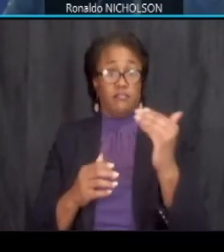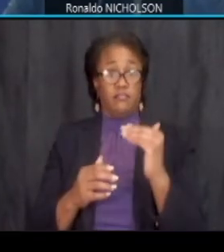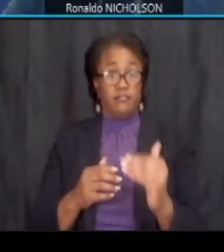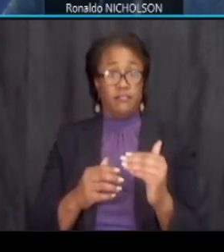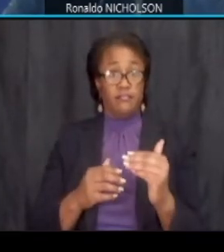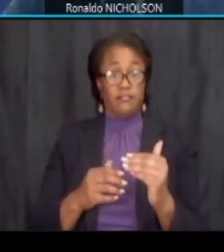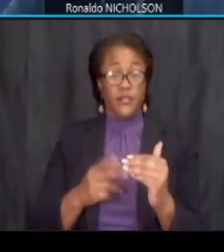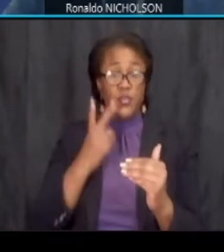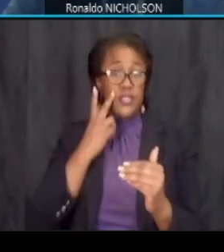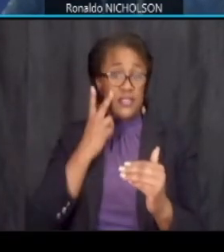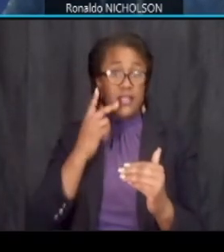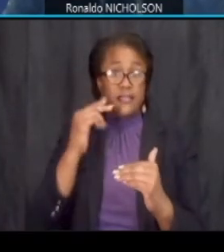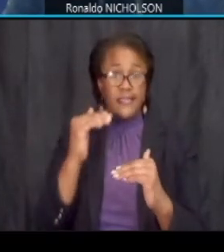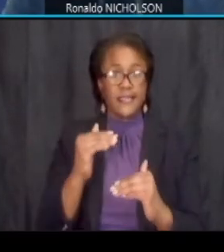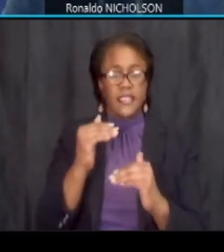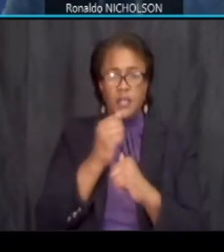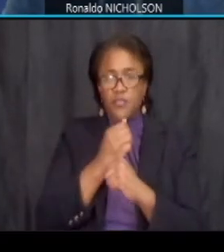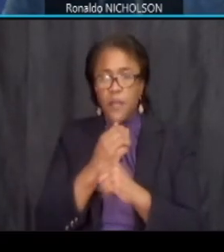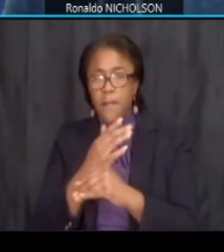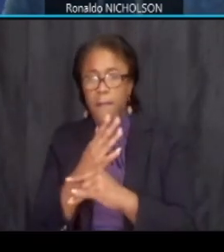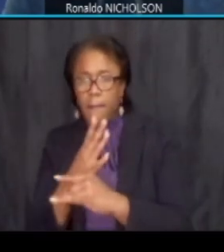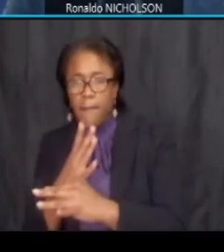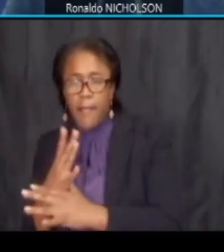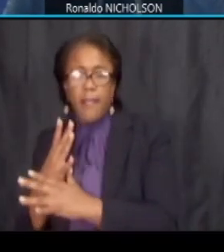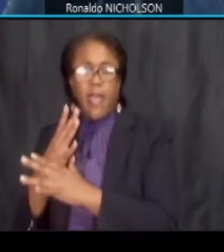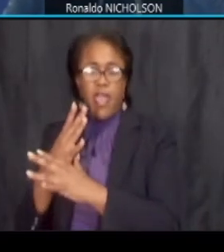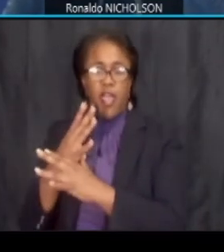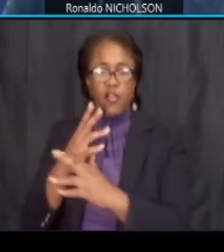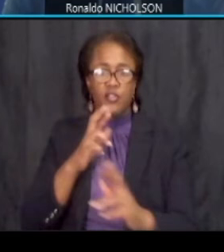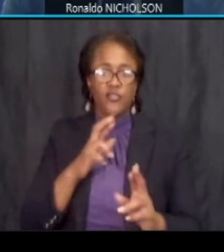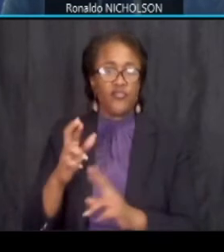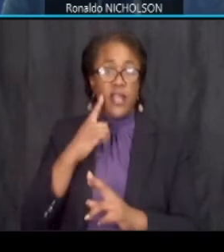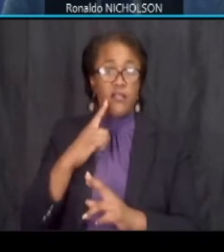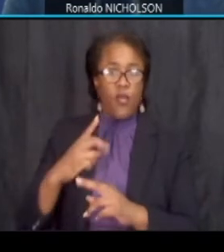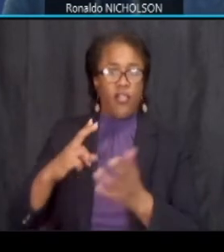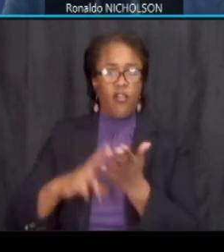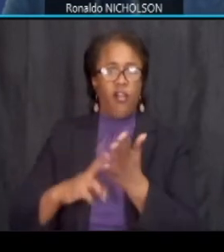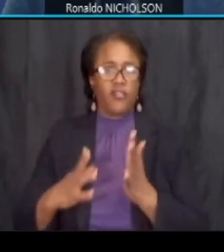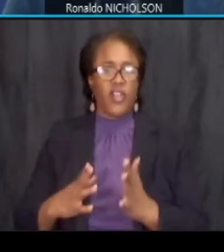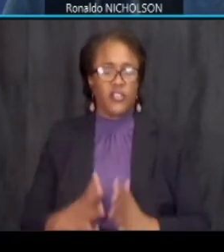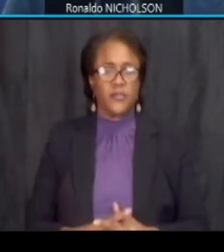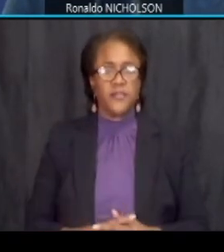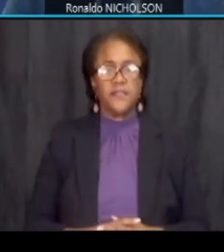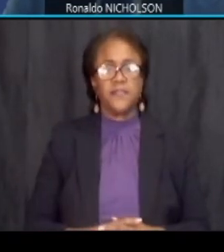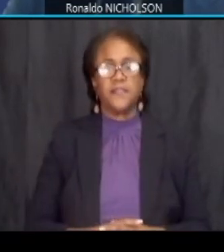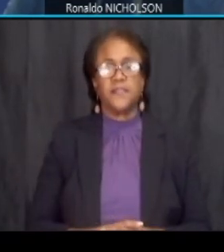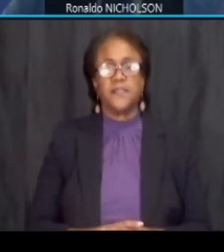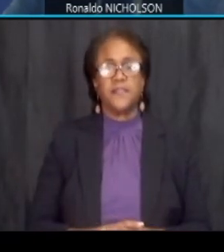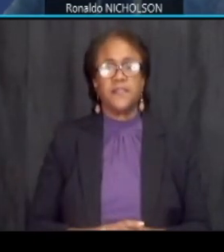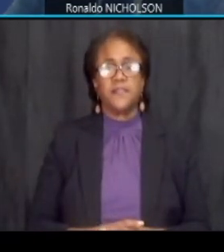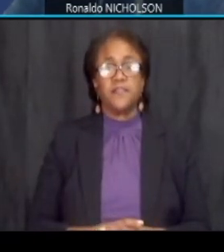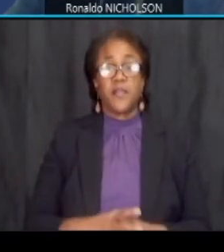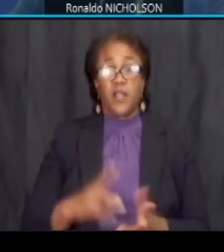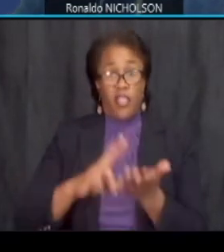as we start to prepare the corridor for the contractor the contractor's first phase